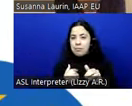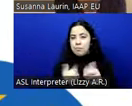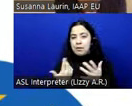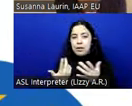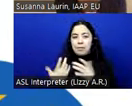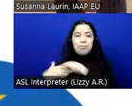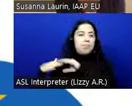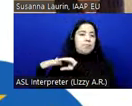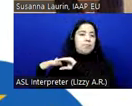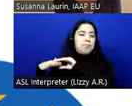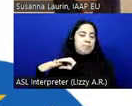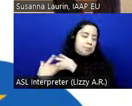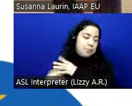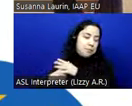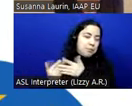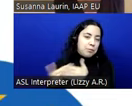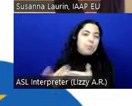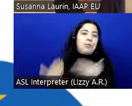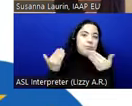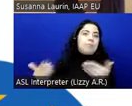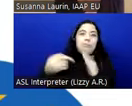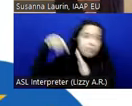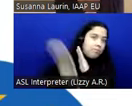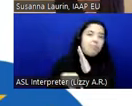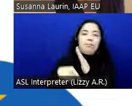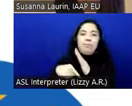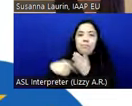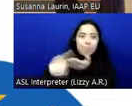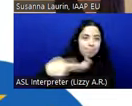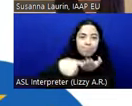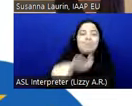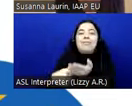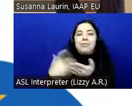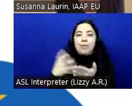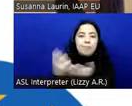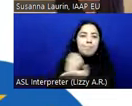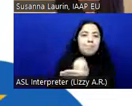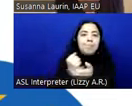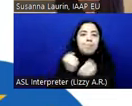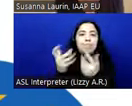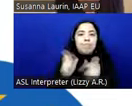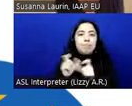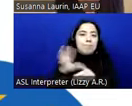the beginning before we really take off so that we can get as many participants in as possible.